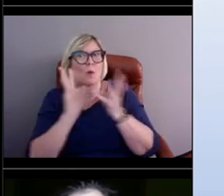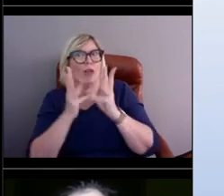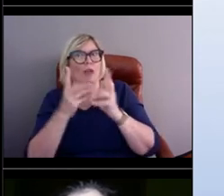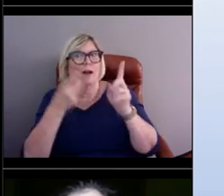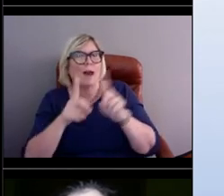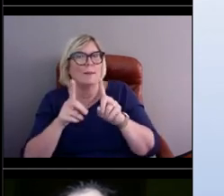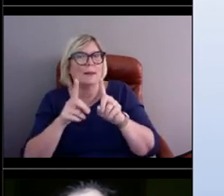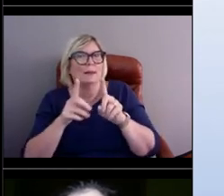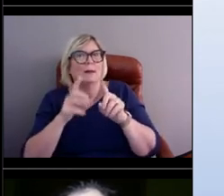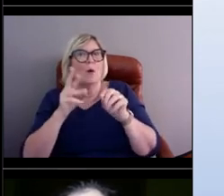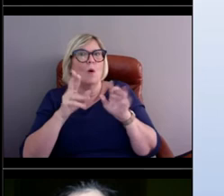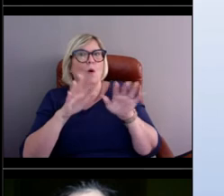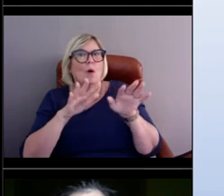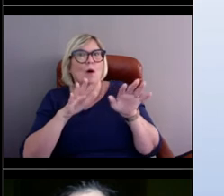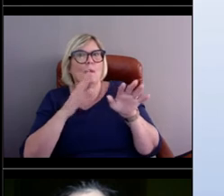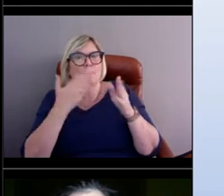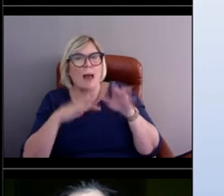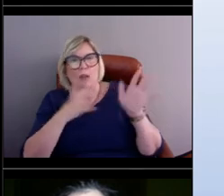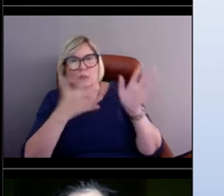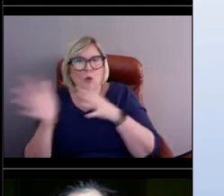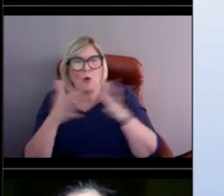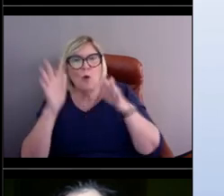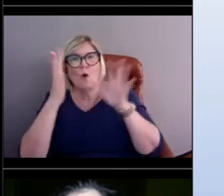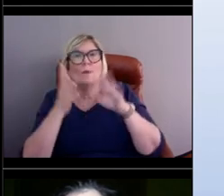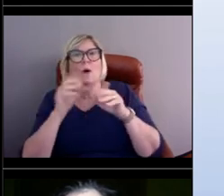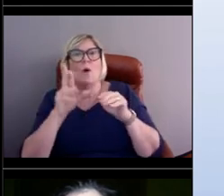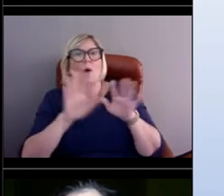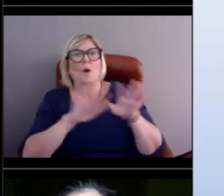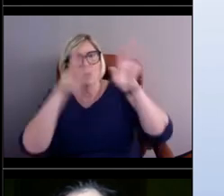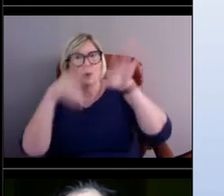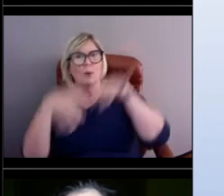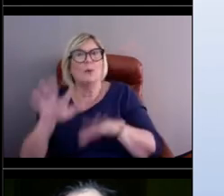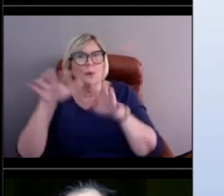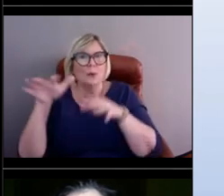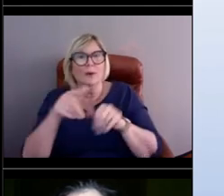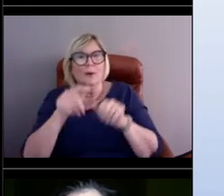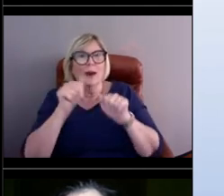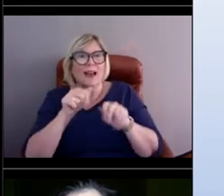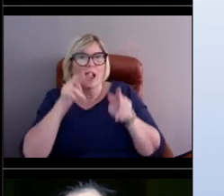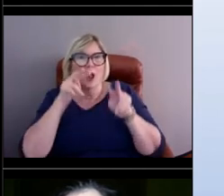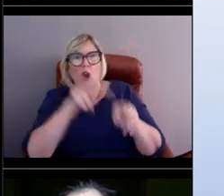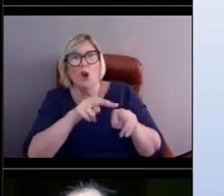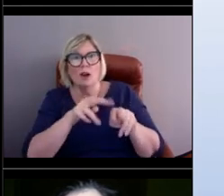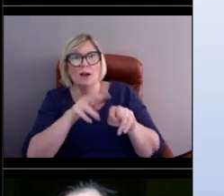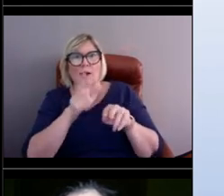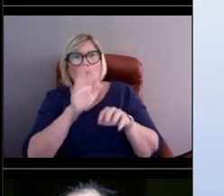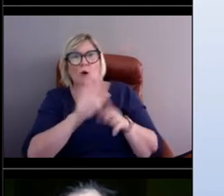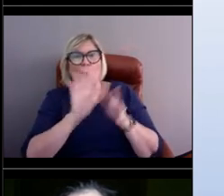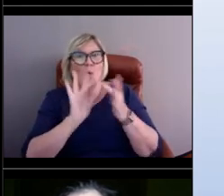so you can see some of those live images during storms and things like that. Well, you guys were great.